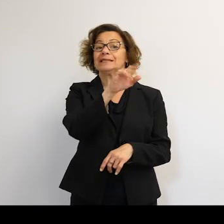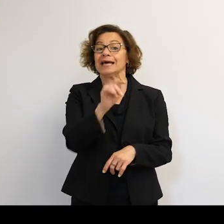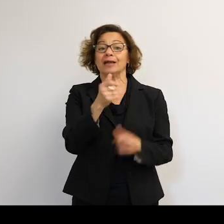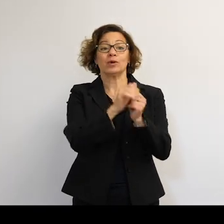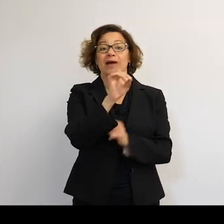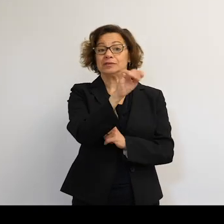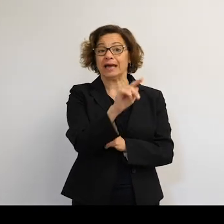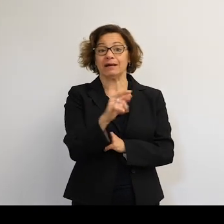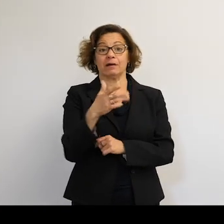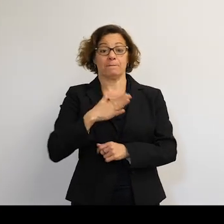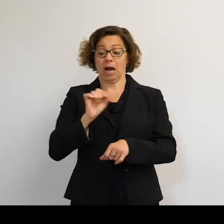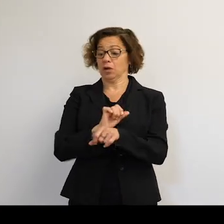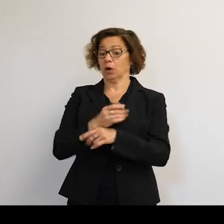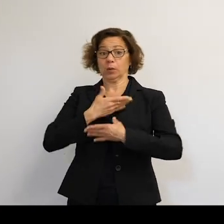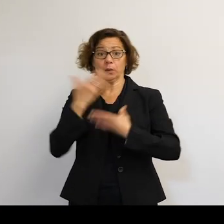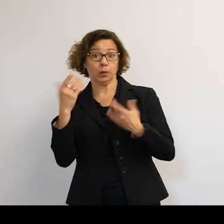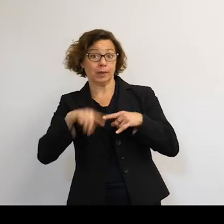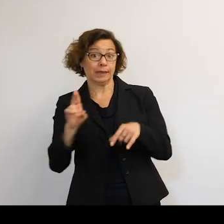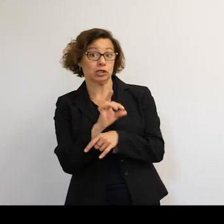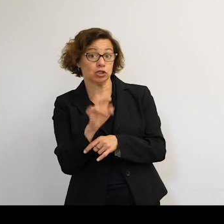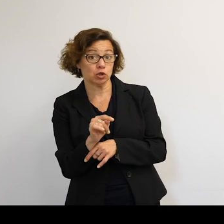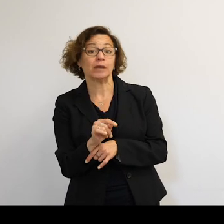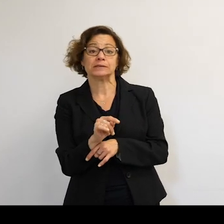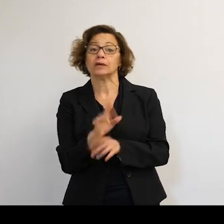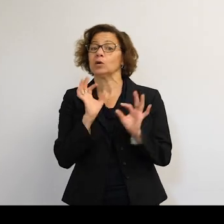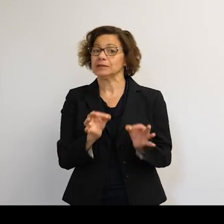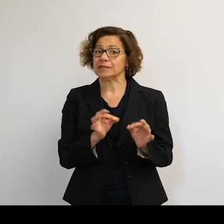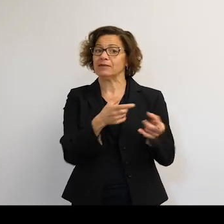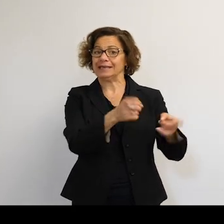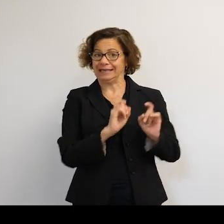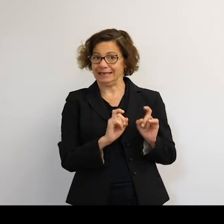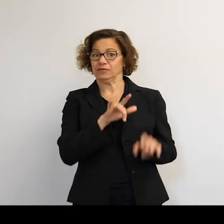I can't do my work, OK? So there is a definite gift, but it